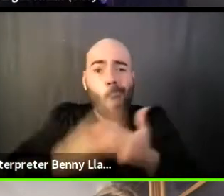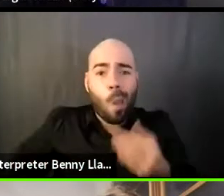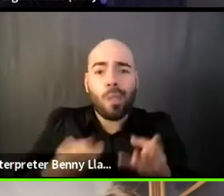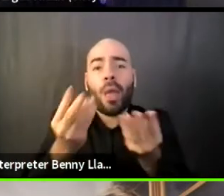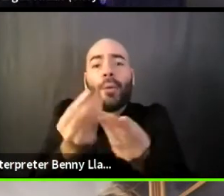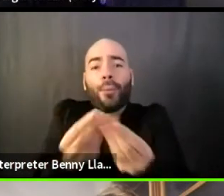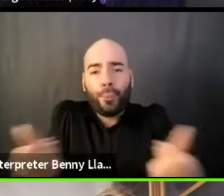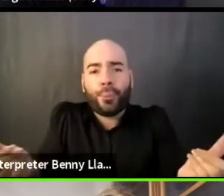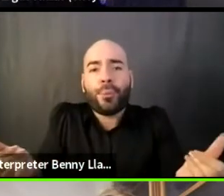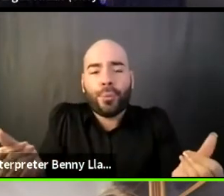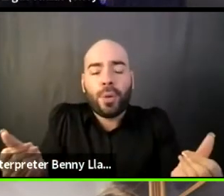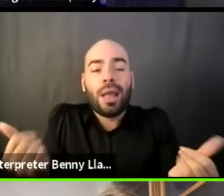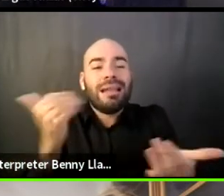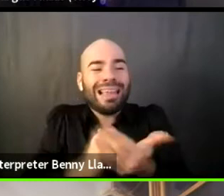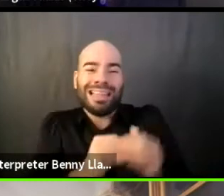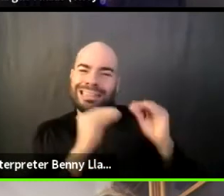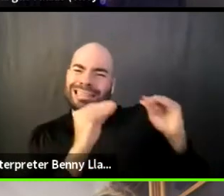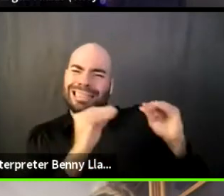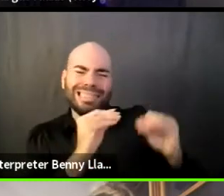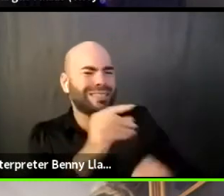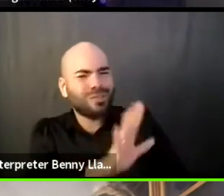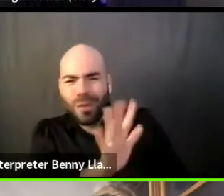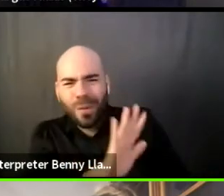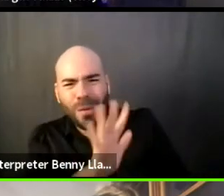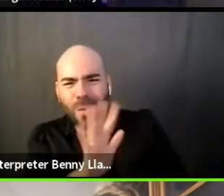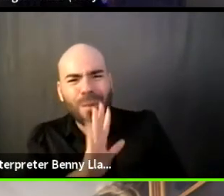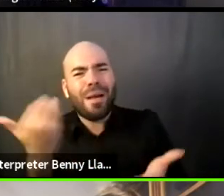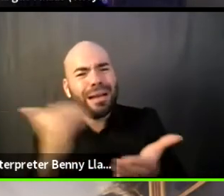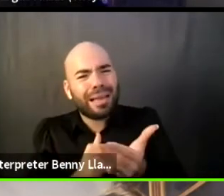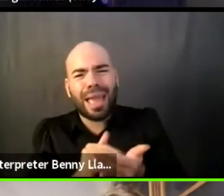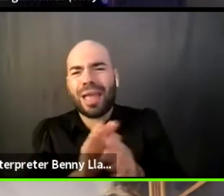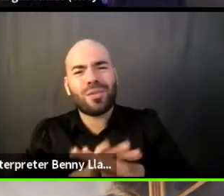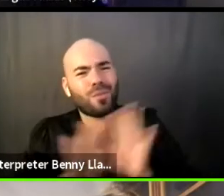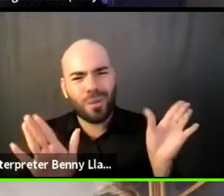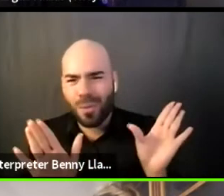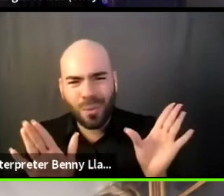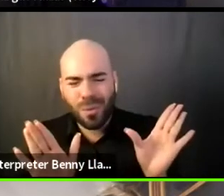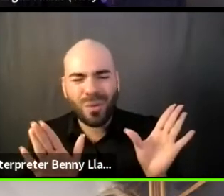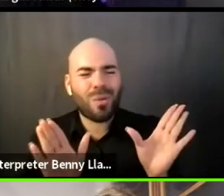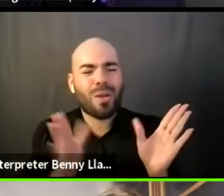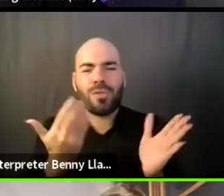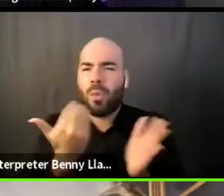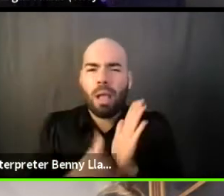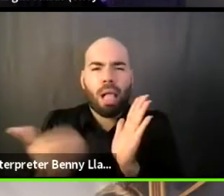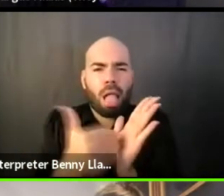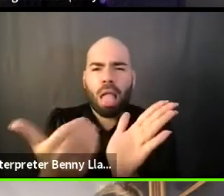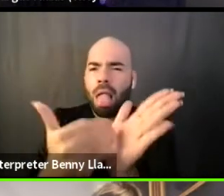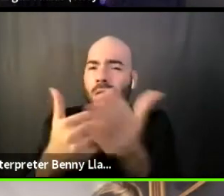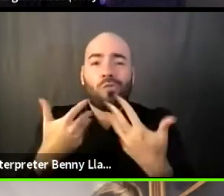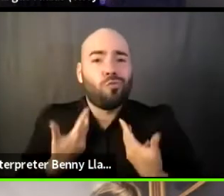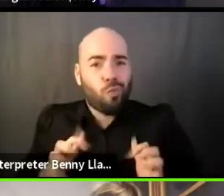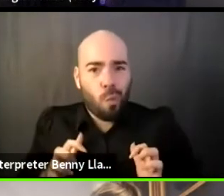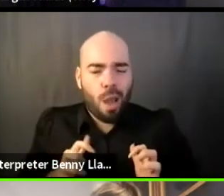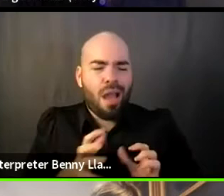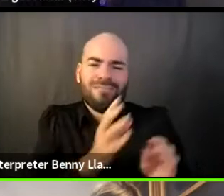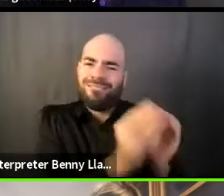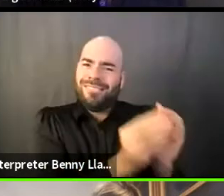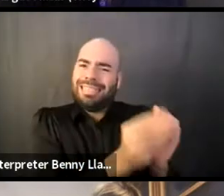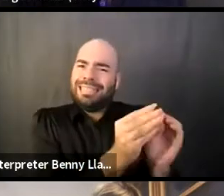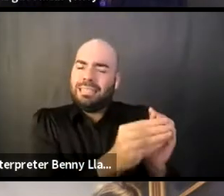how we approach it and how we prevent it from continuing to happen and being perpetuated. Right, right.